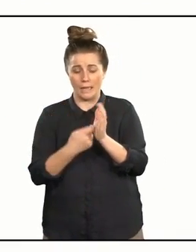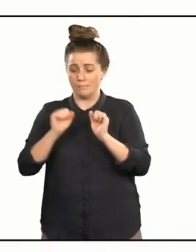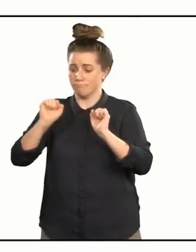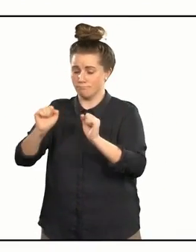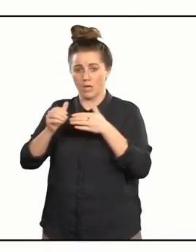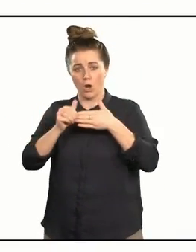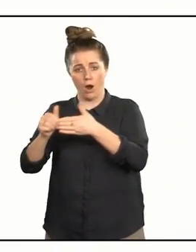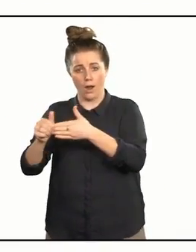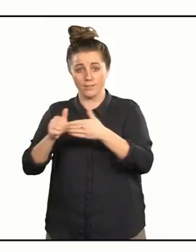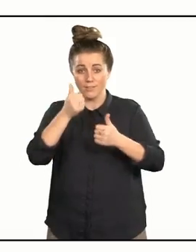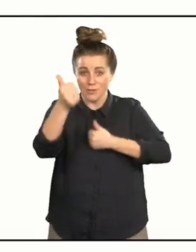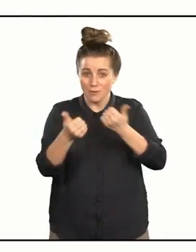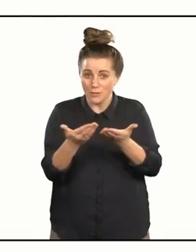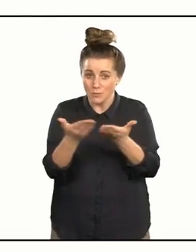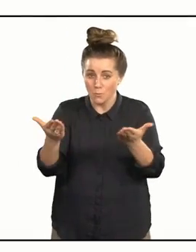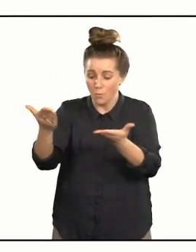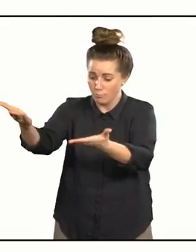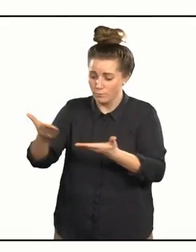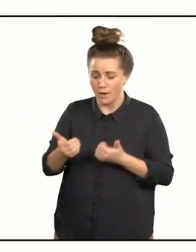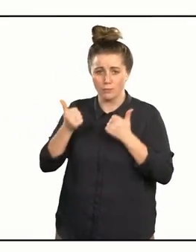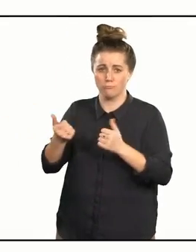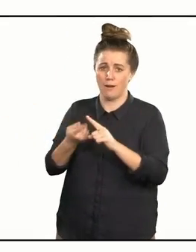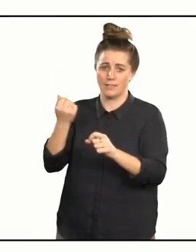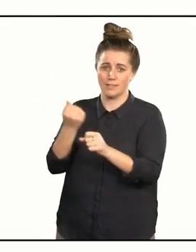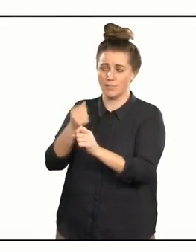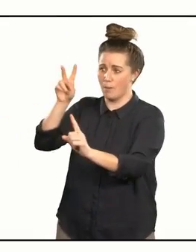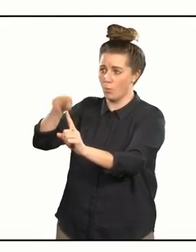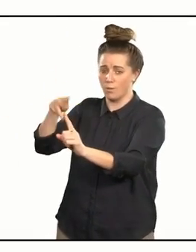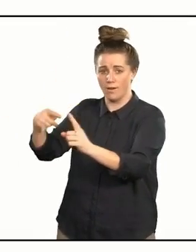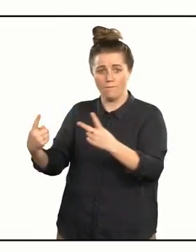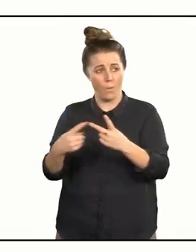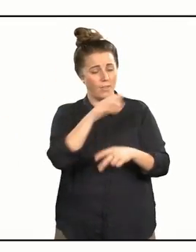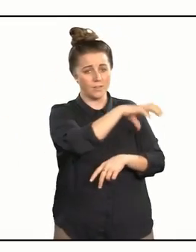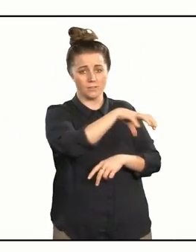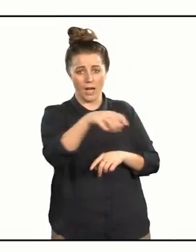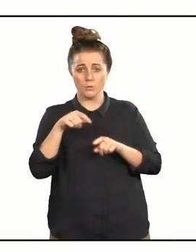Congratulations to you all. You've provided a great example for other sites to follow.